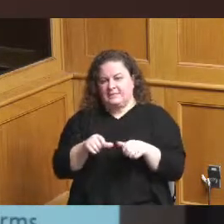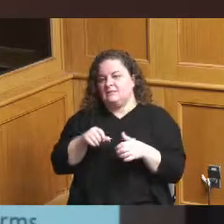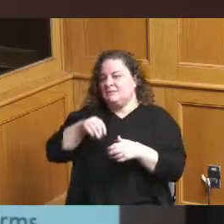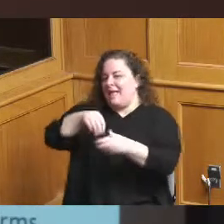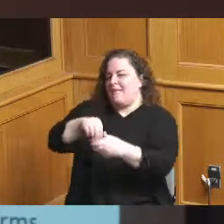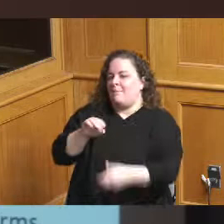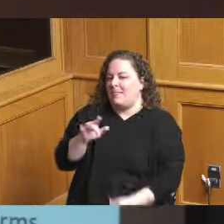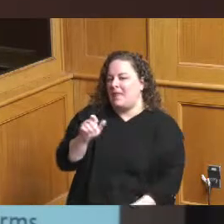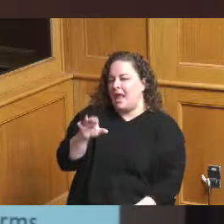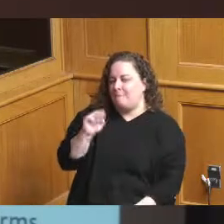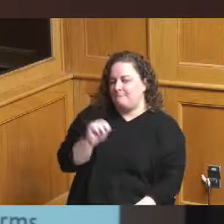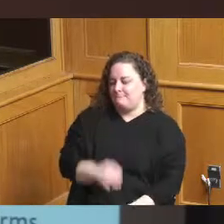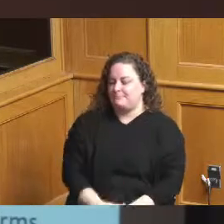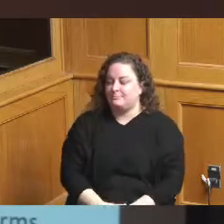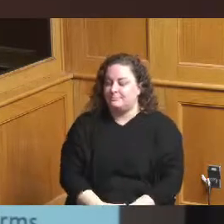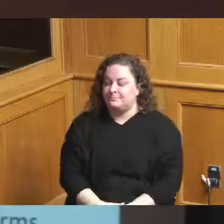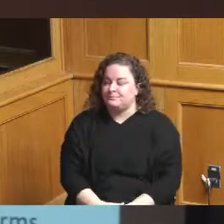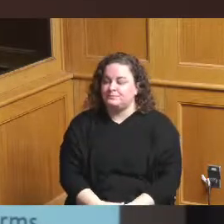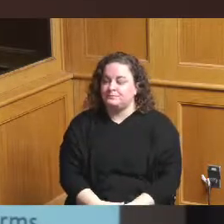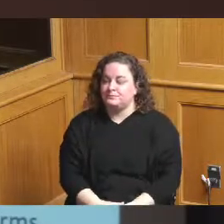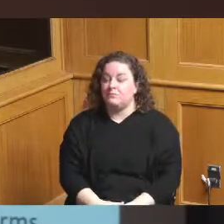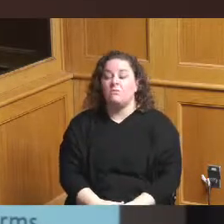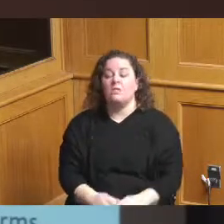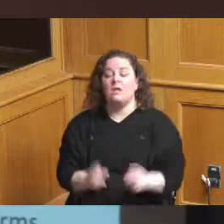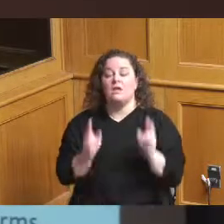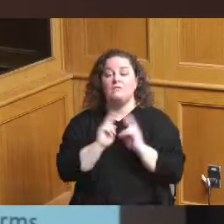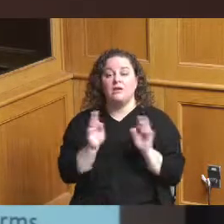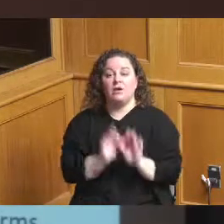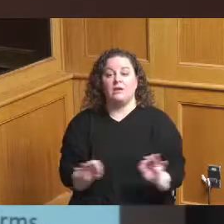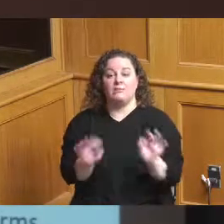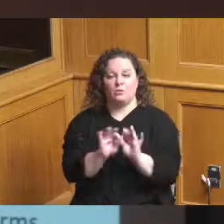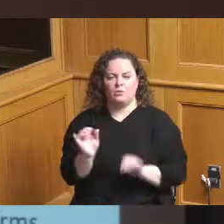this is I think really important what I want to be clear this is kind of touched on by everyone but